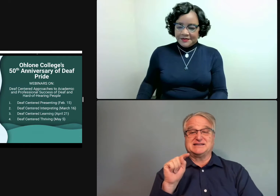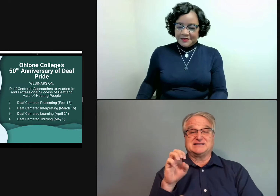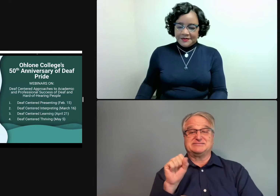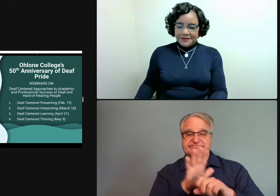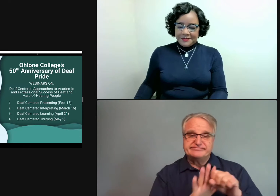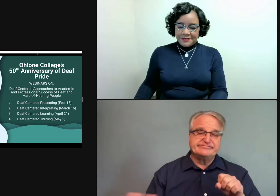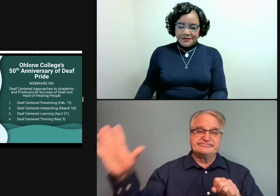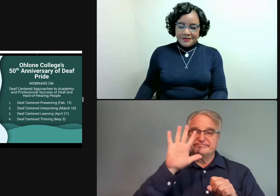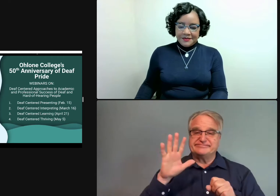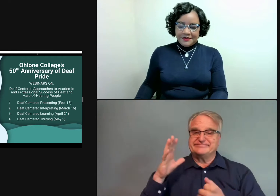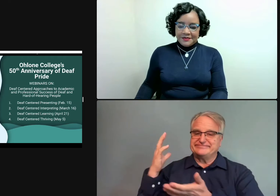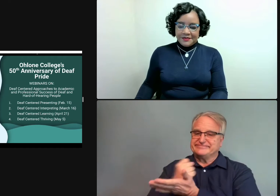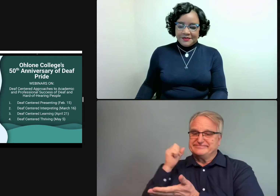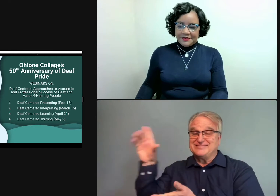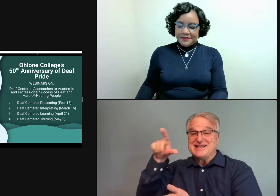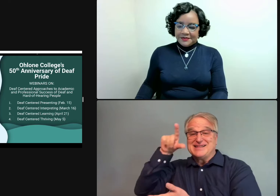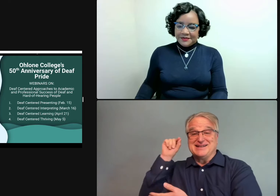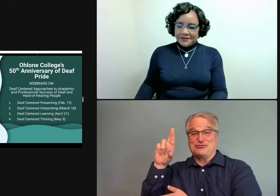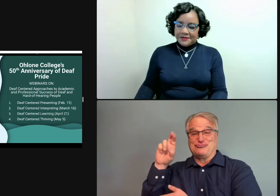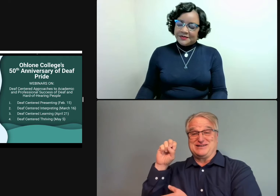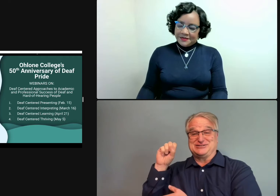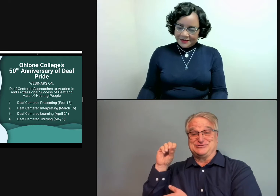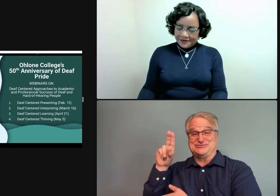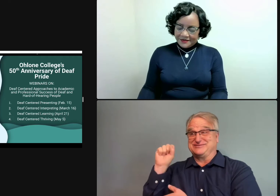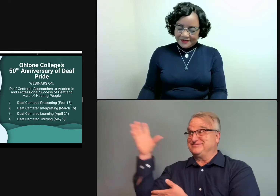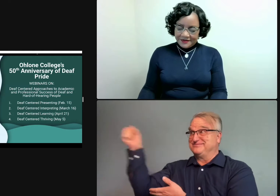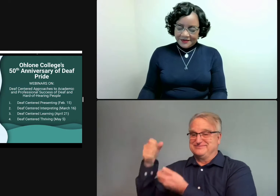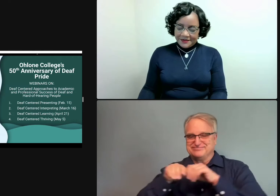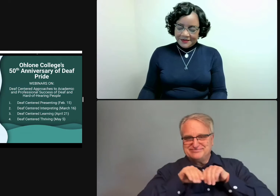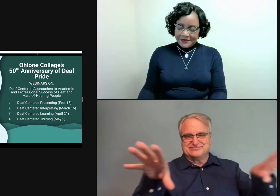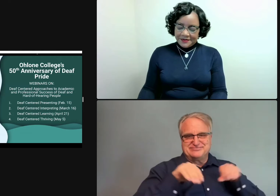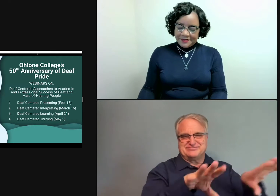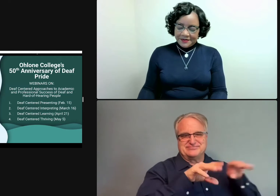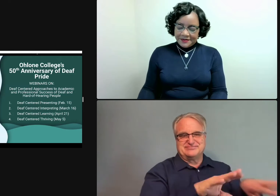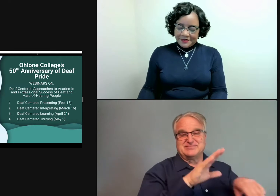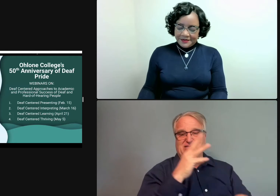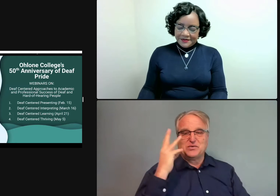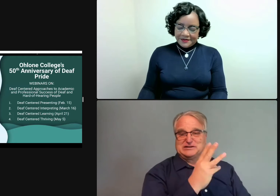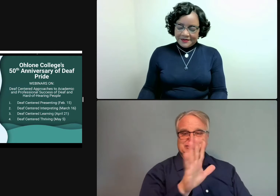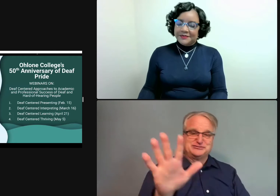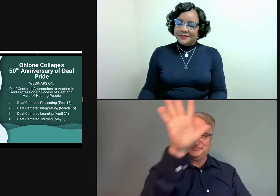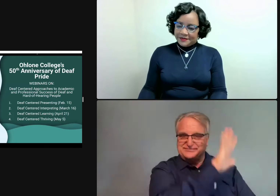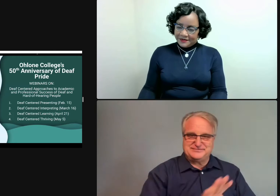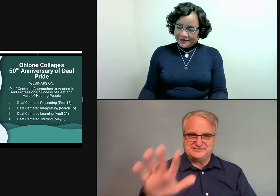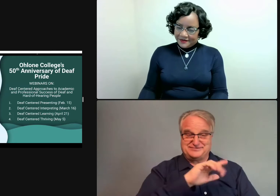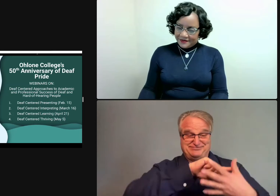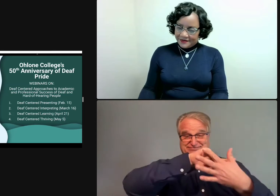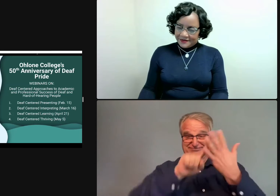They serve all of the western states here in the US. And they provide Gallaudet resources throughout the West.